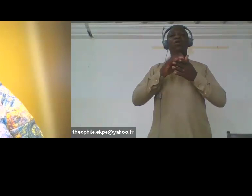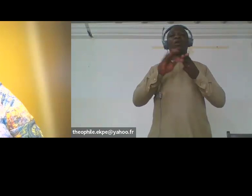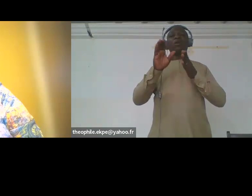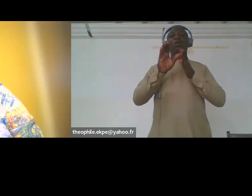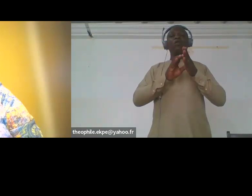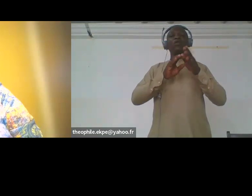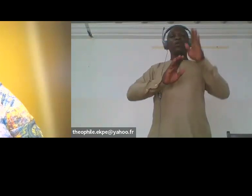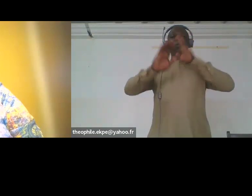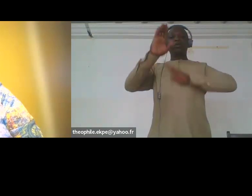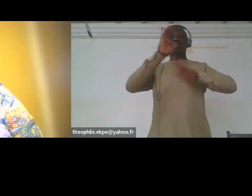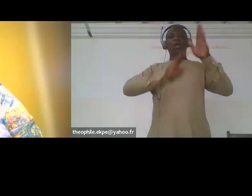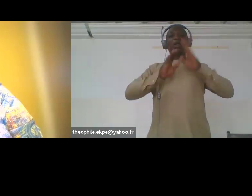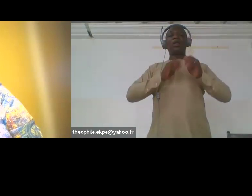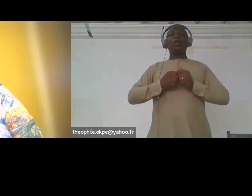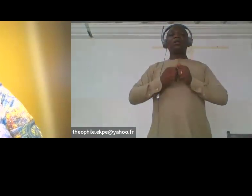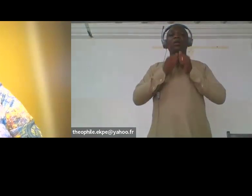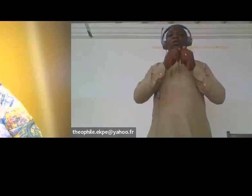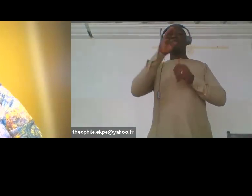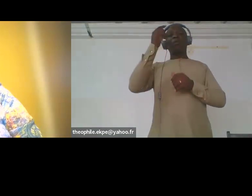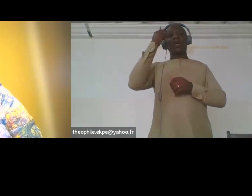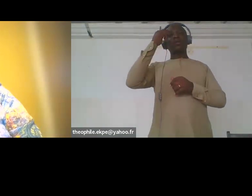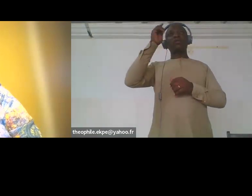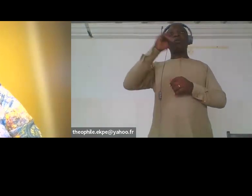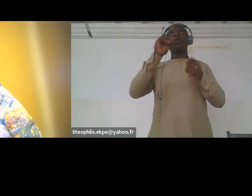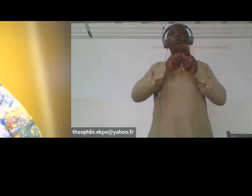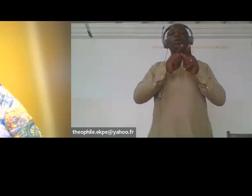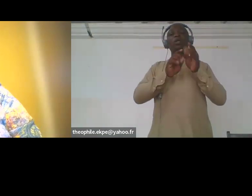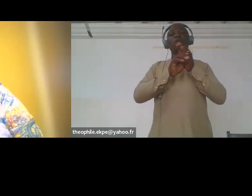should not focus on their house and they should focus on their households ; and